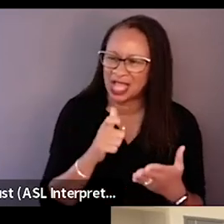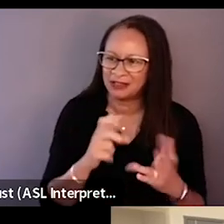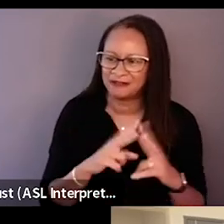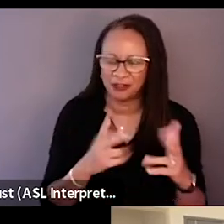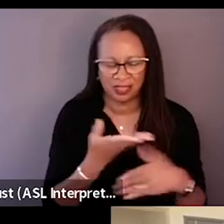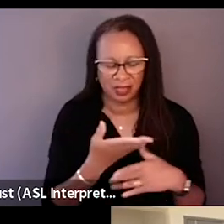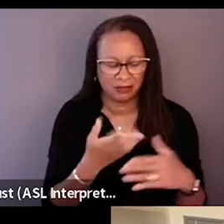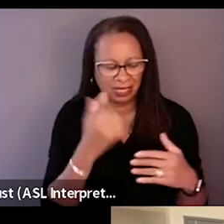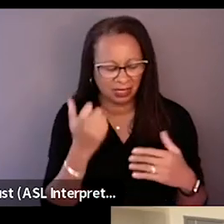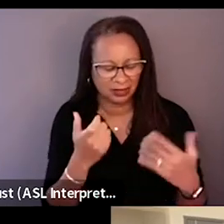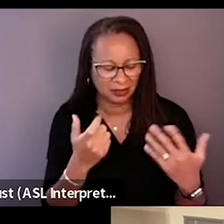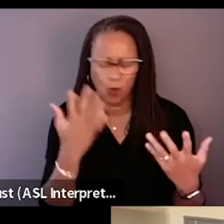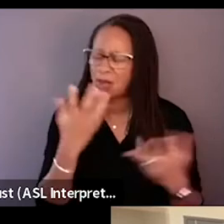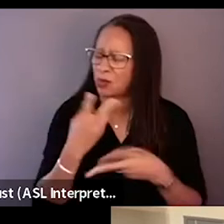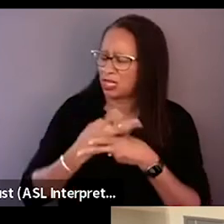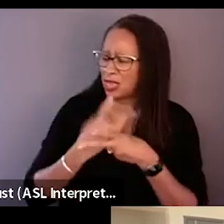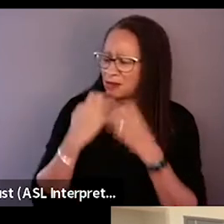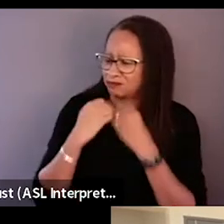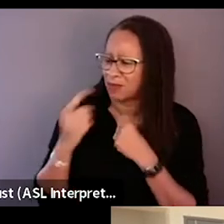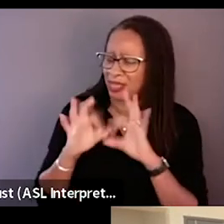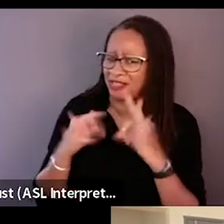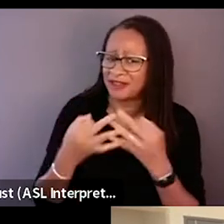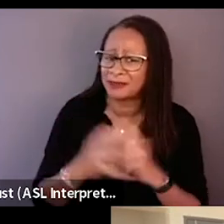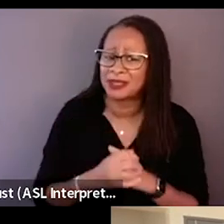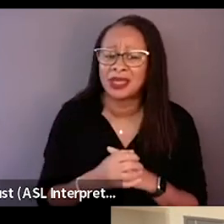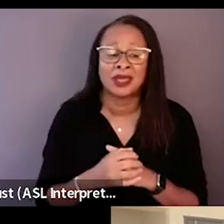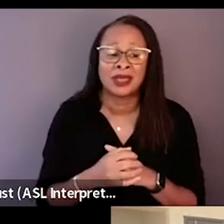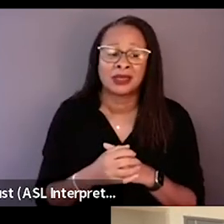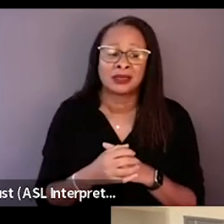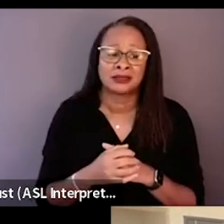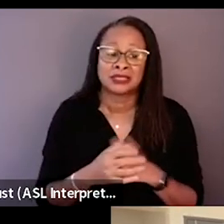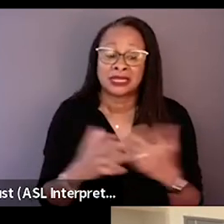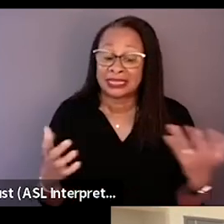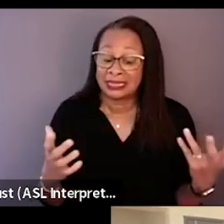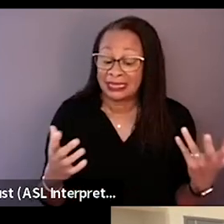Because this was a project that is just filled by the pure love that I have for them.